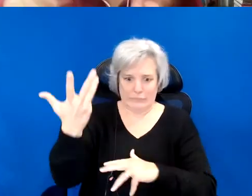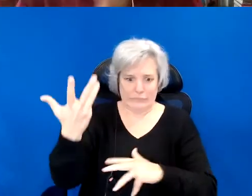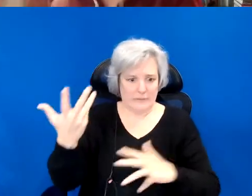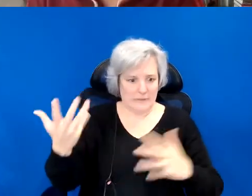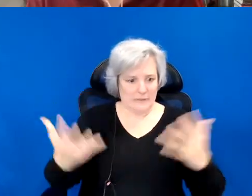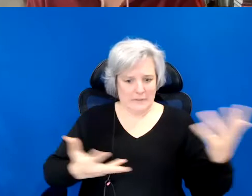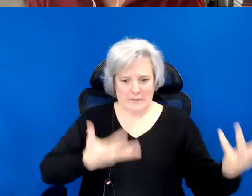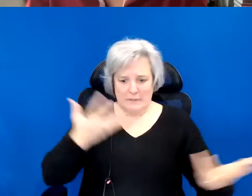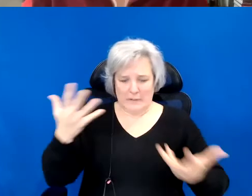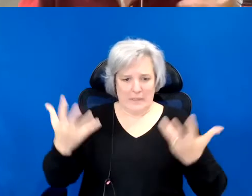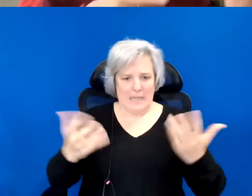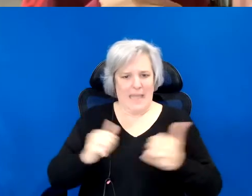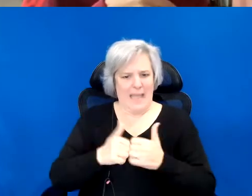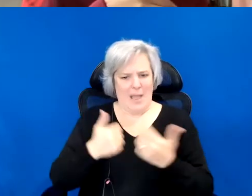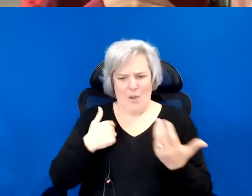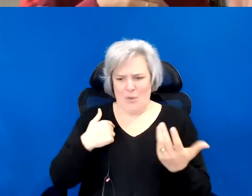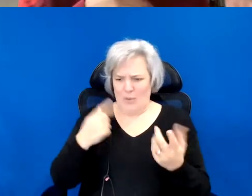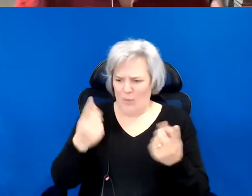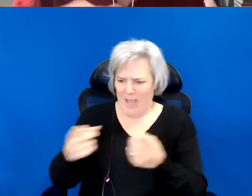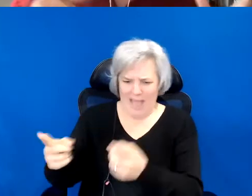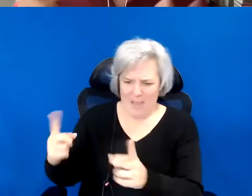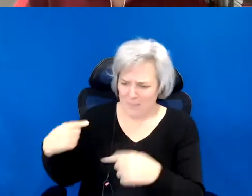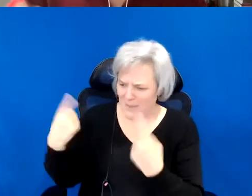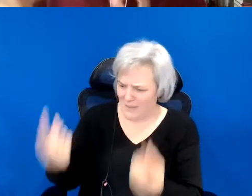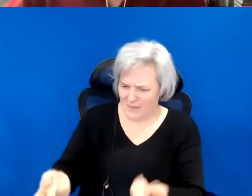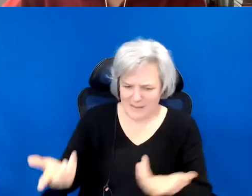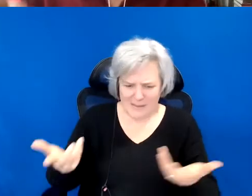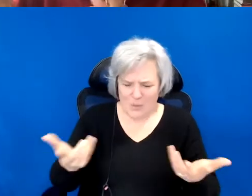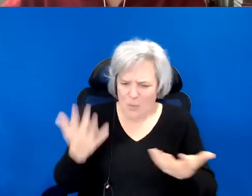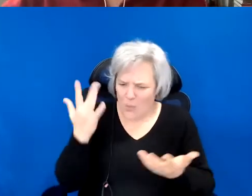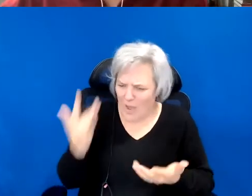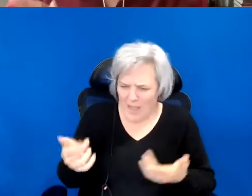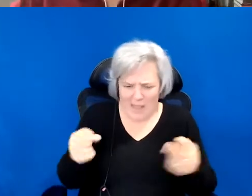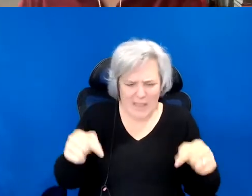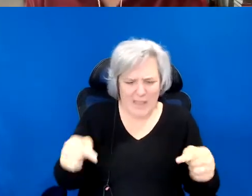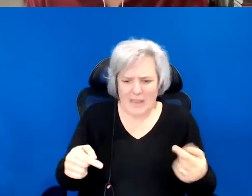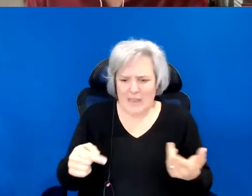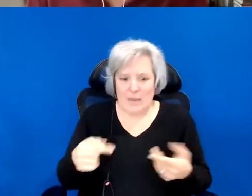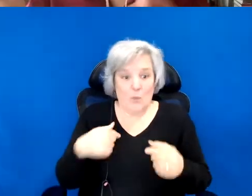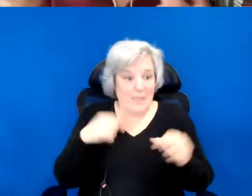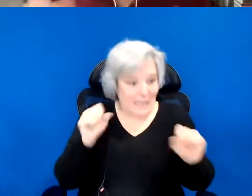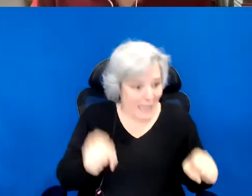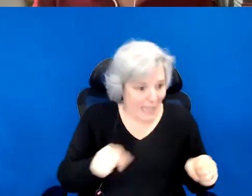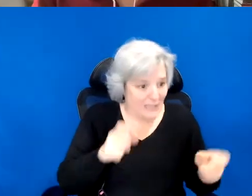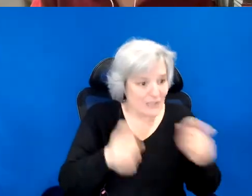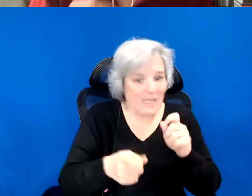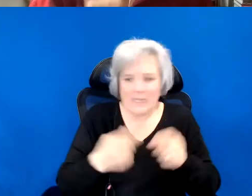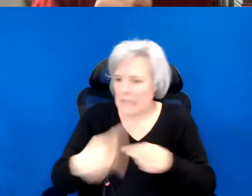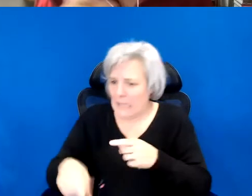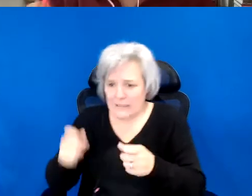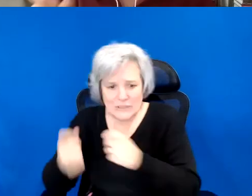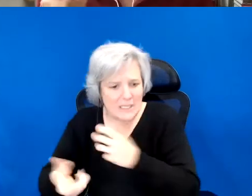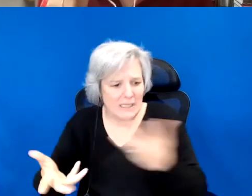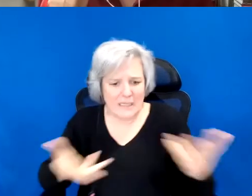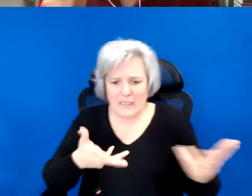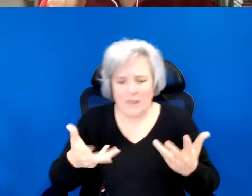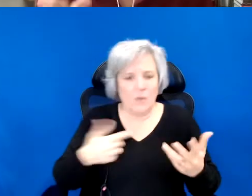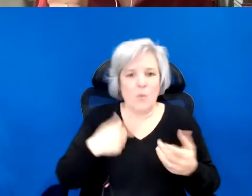How do we believe that we arrived here? What do we think we can or can't do about it. At this point, and then like a really important